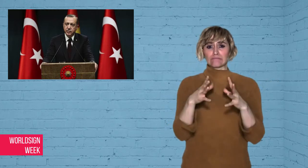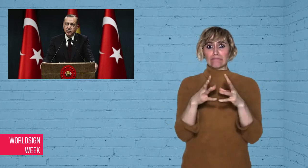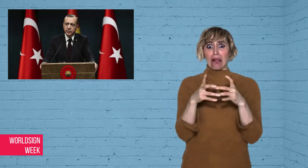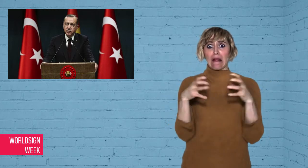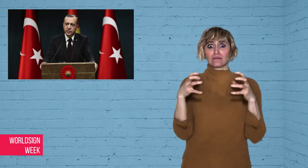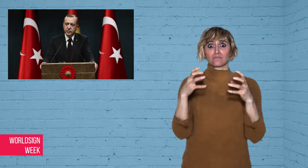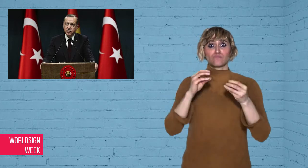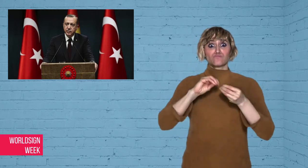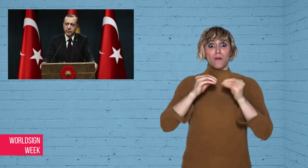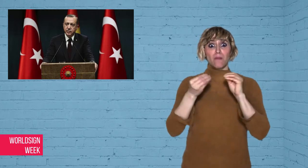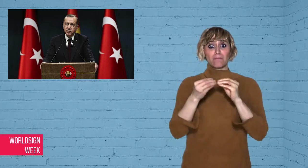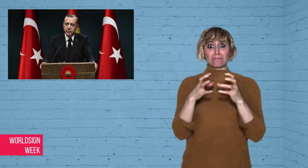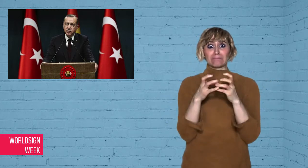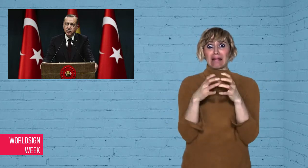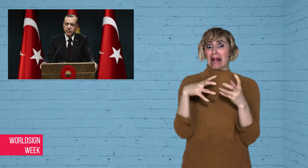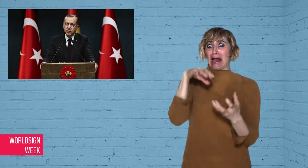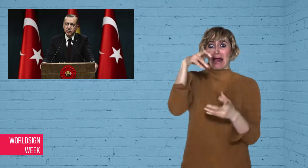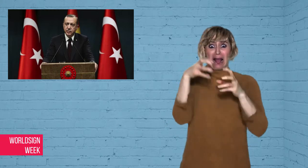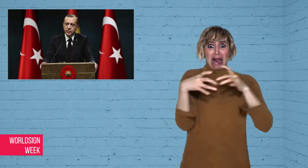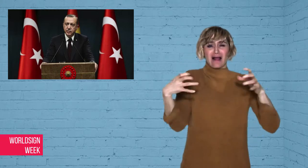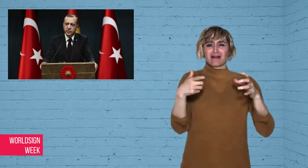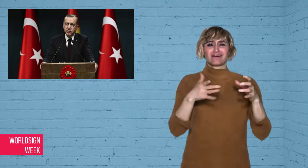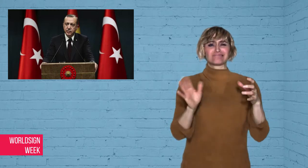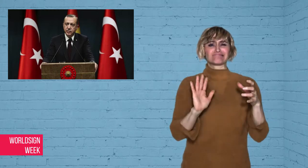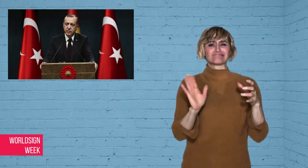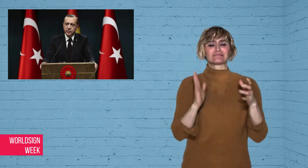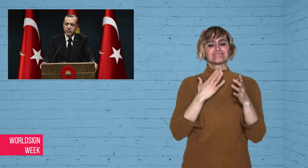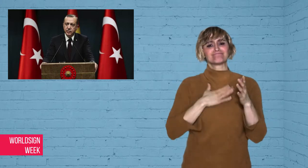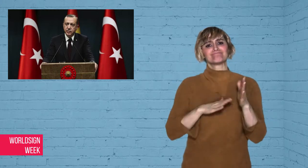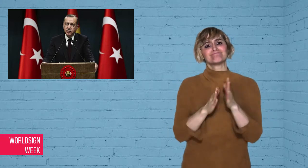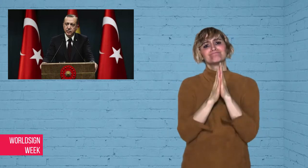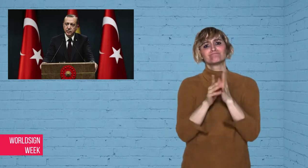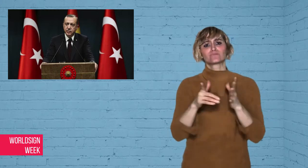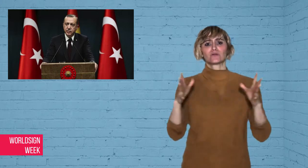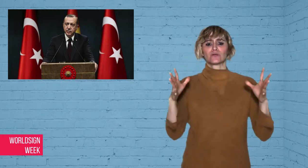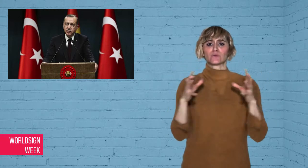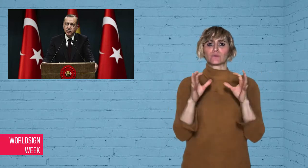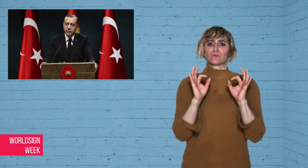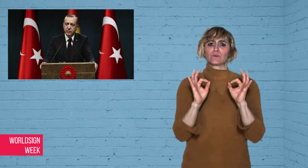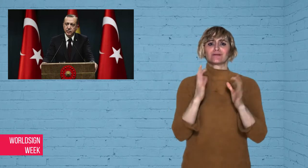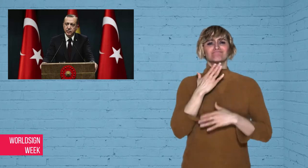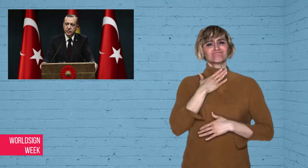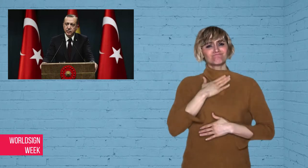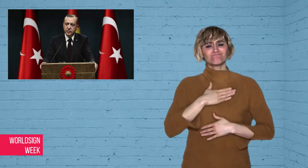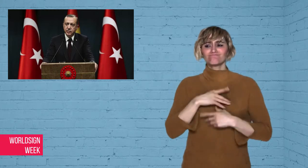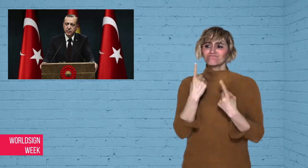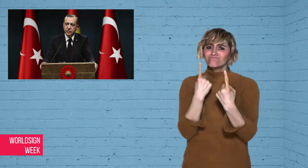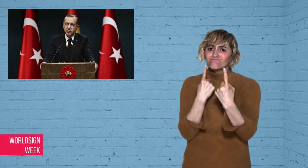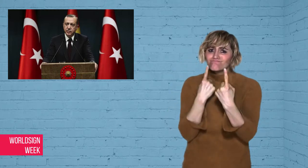to calm the situation.” The Dutch